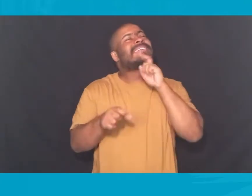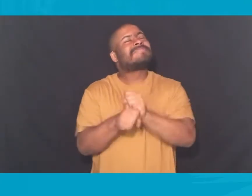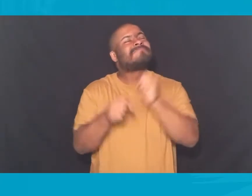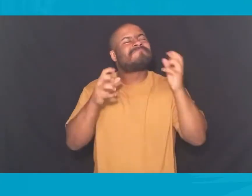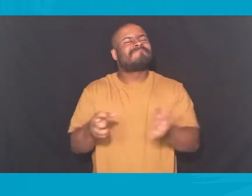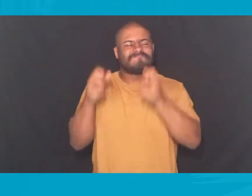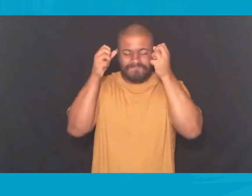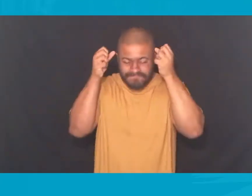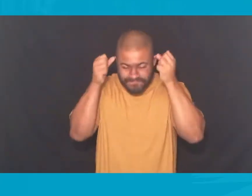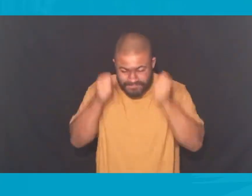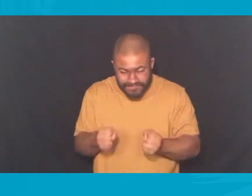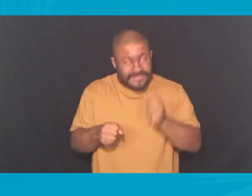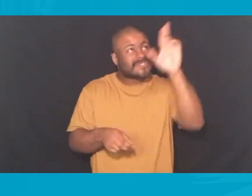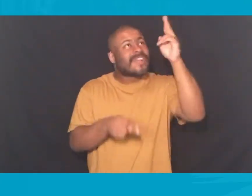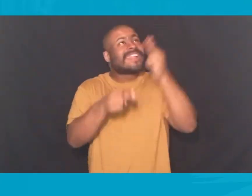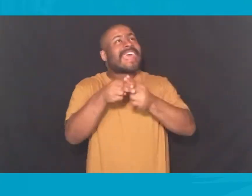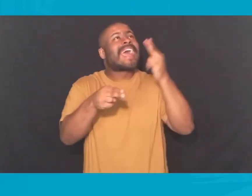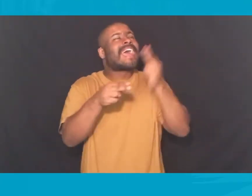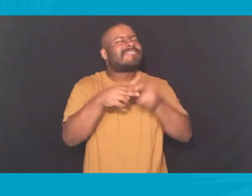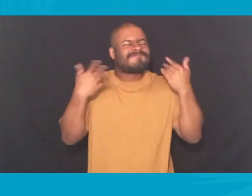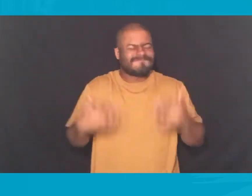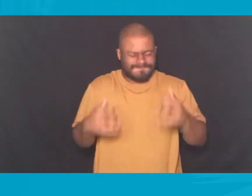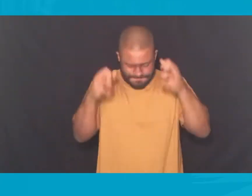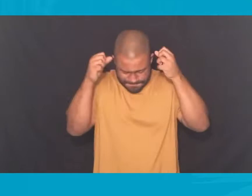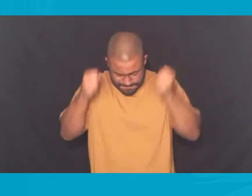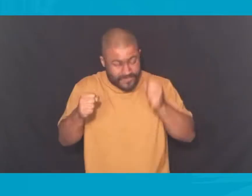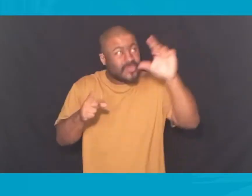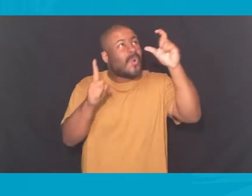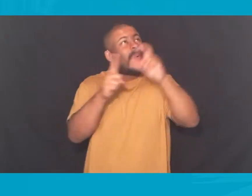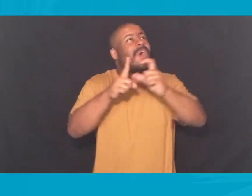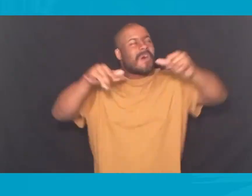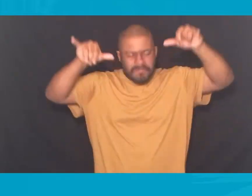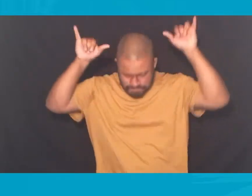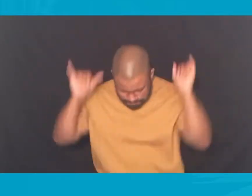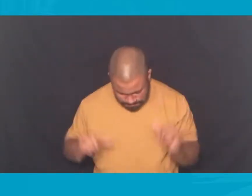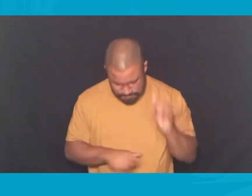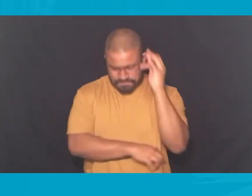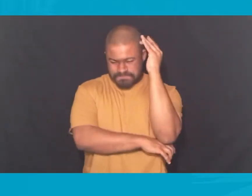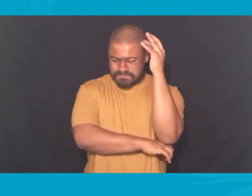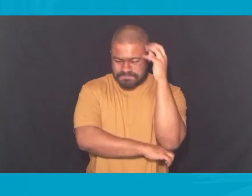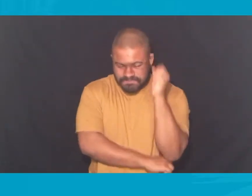Your name is powerful Your word's unstoppable